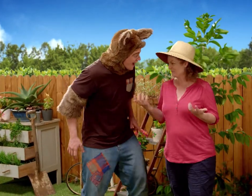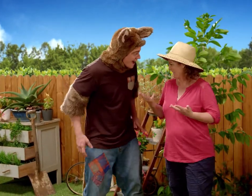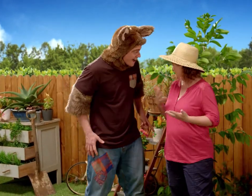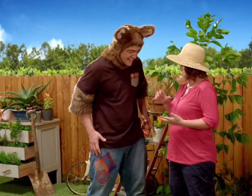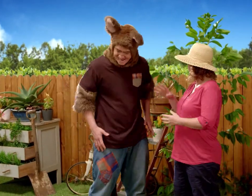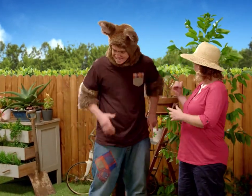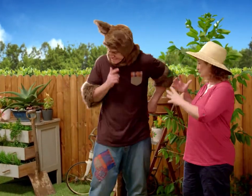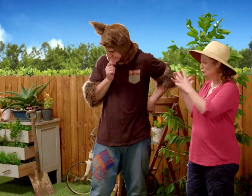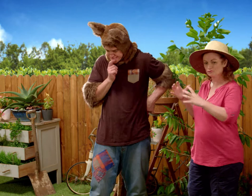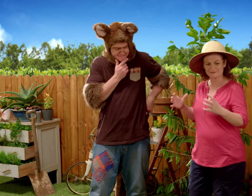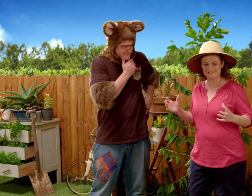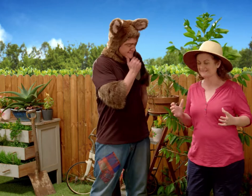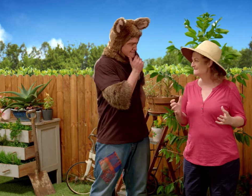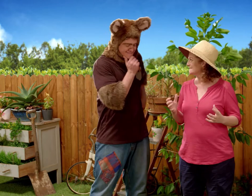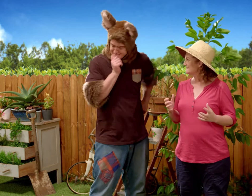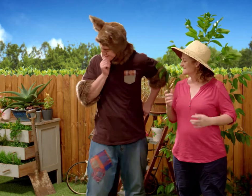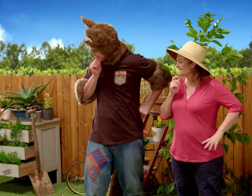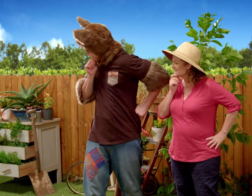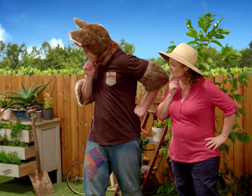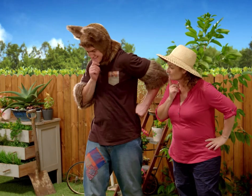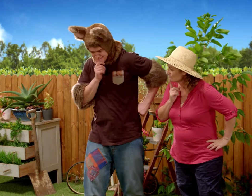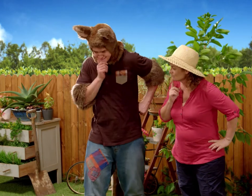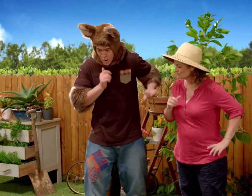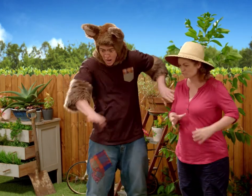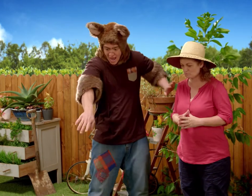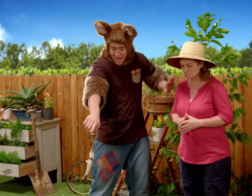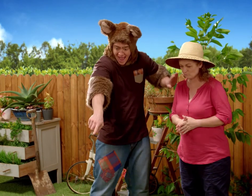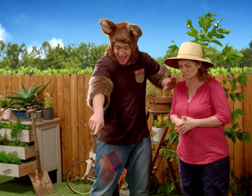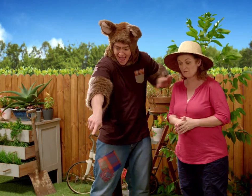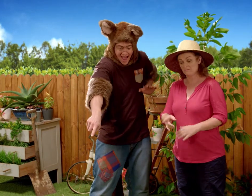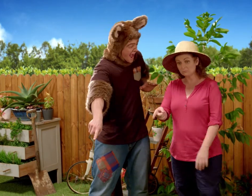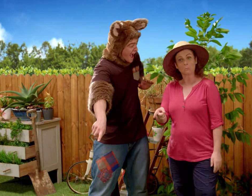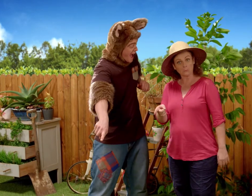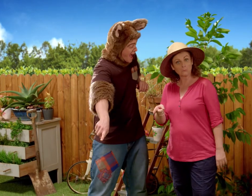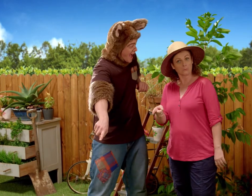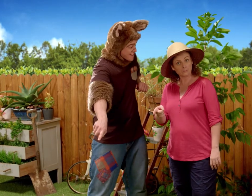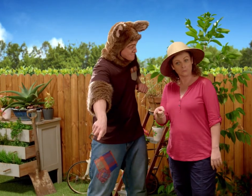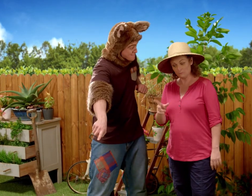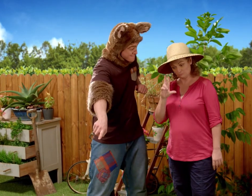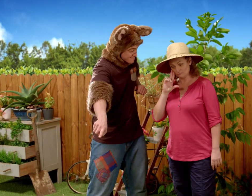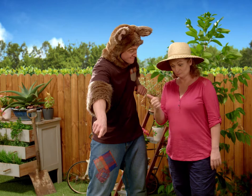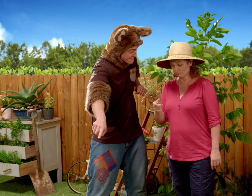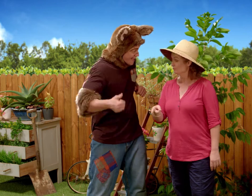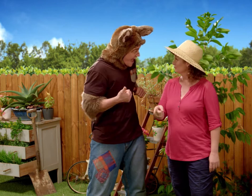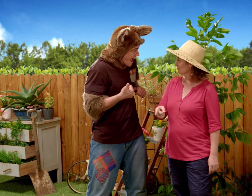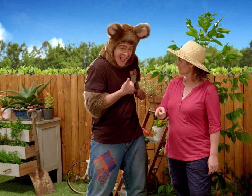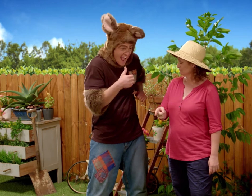Right, where would you like to put the tree? How about over there Sally? Yes that could work.